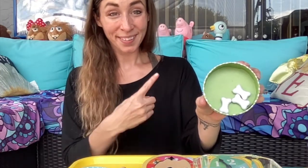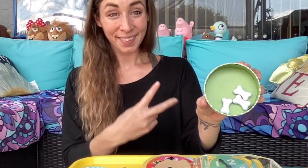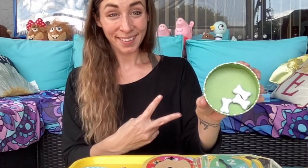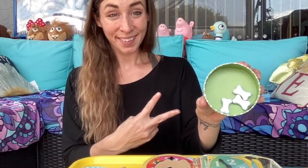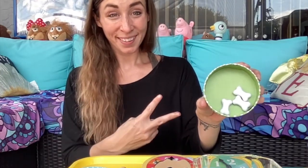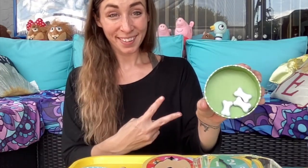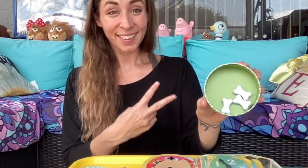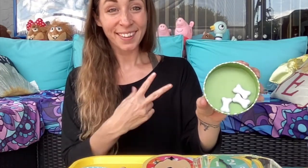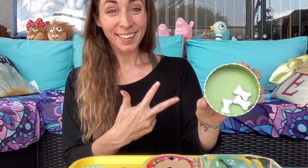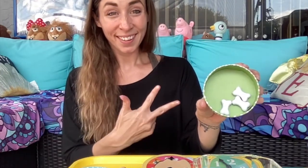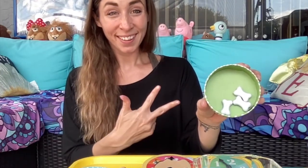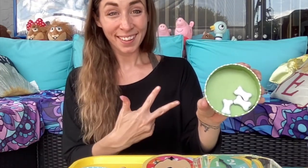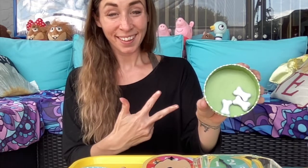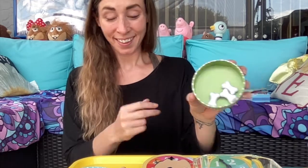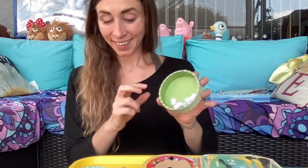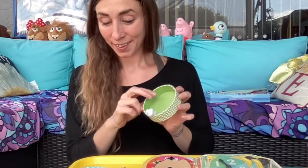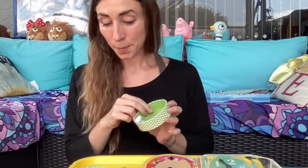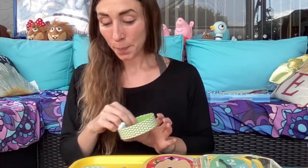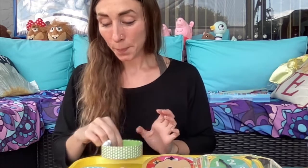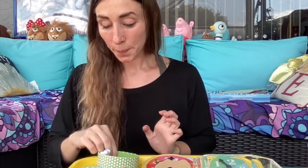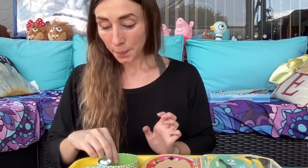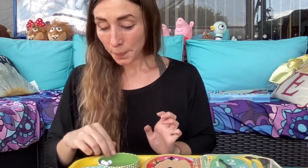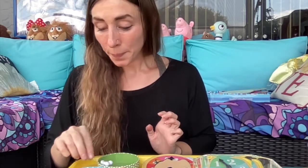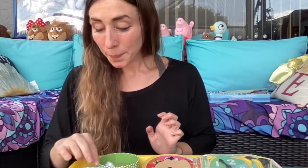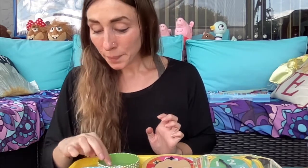One two three in the green bowl.